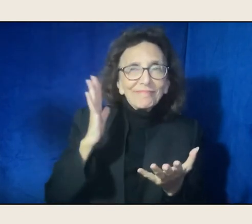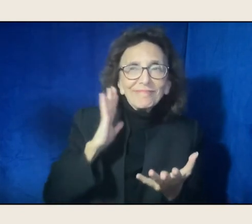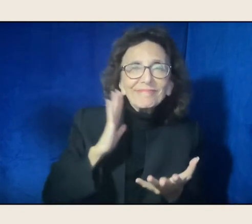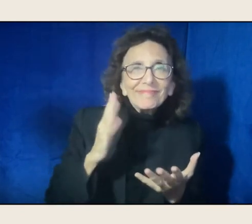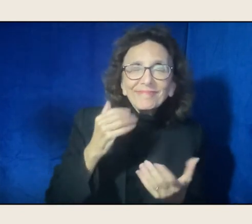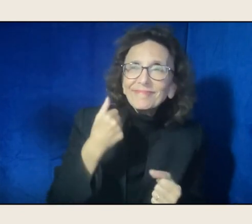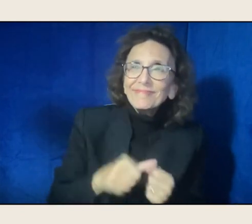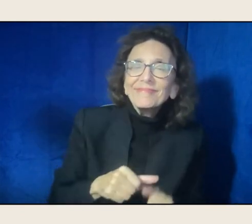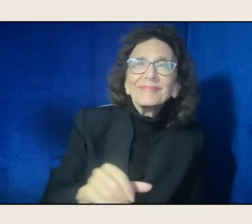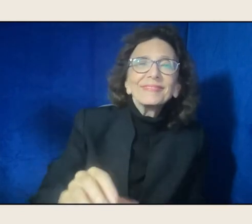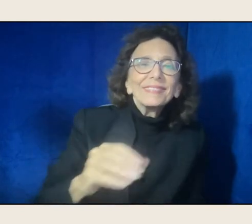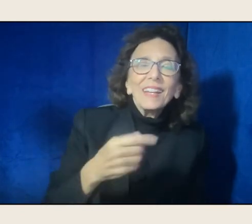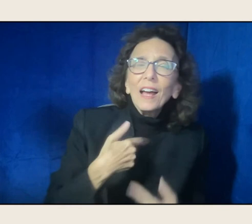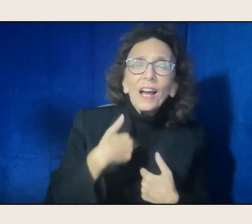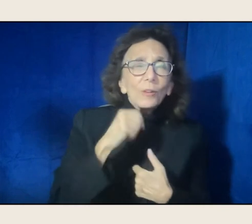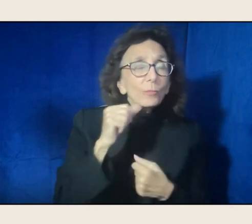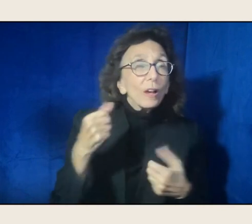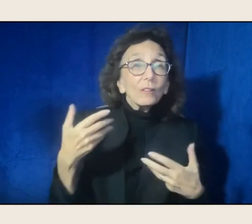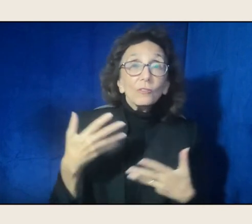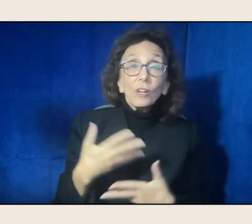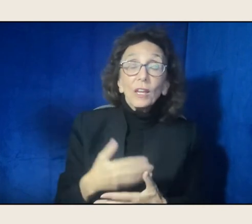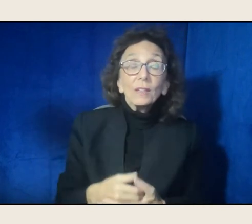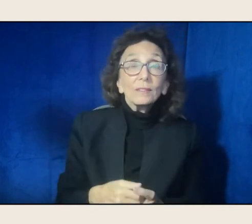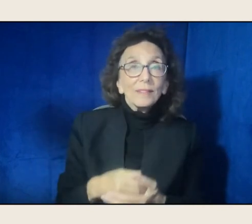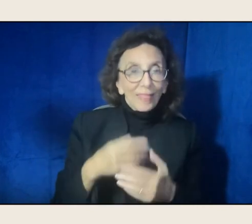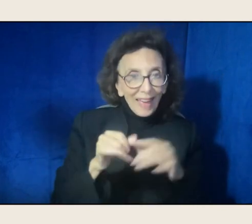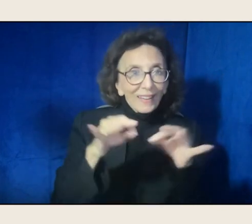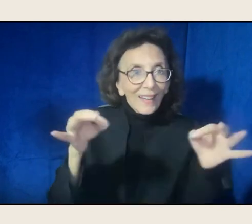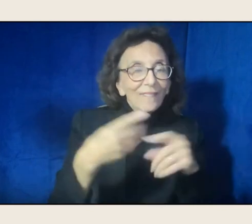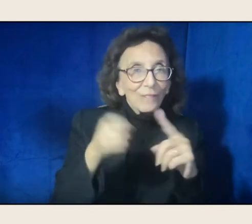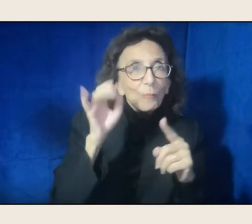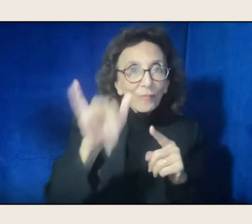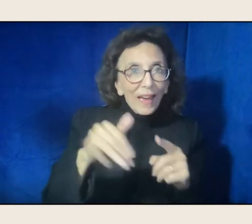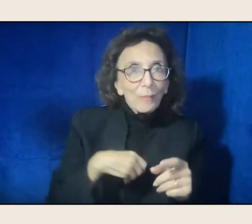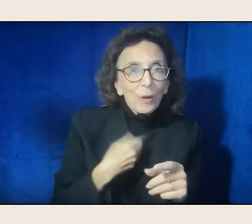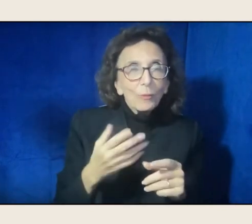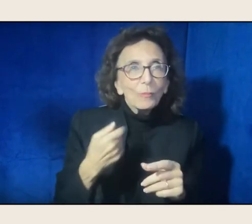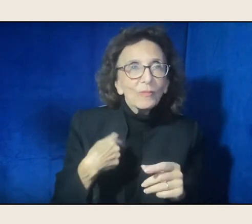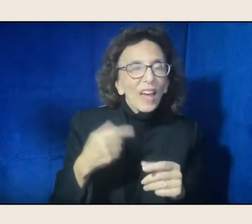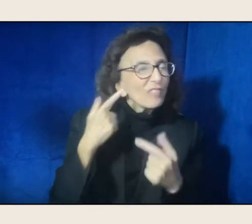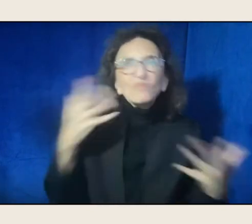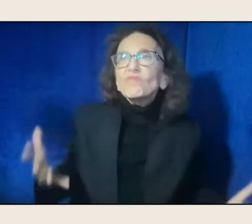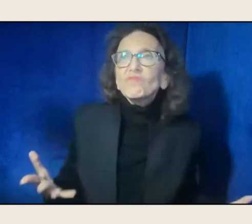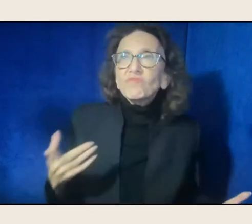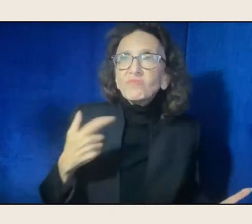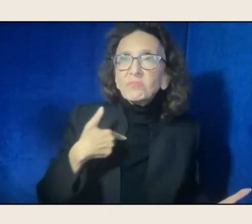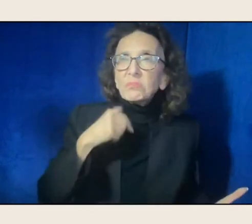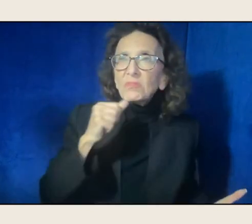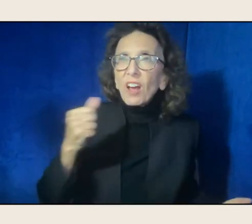I am not afraid. That's where that comes from, that fearless I'm not afraid to be, that's Audre.